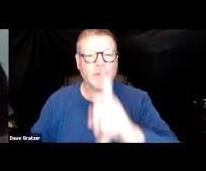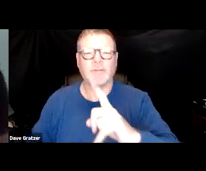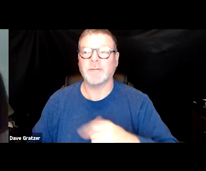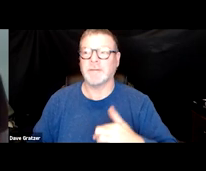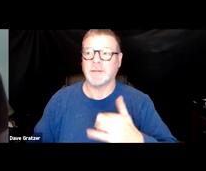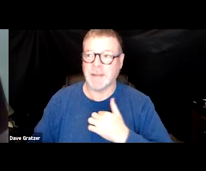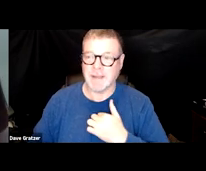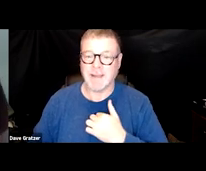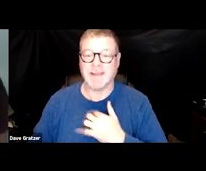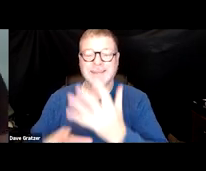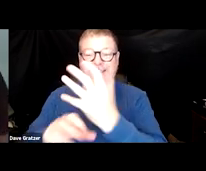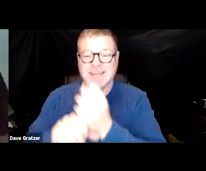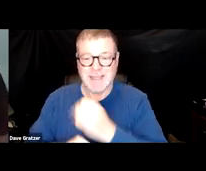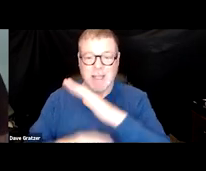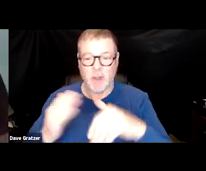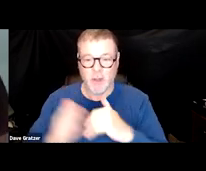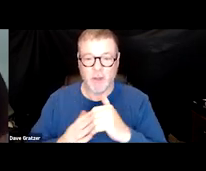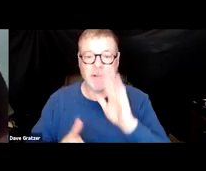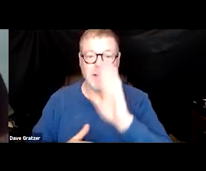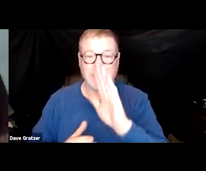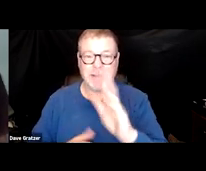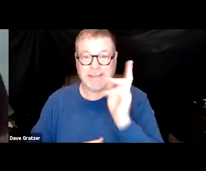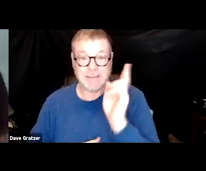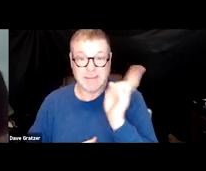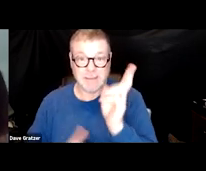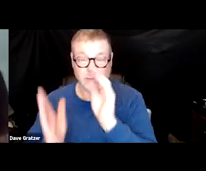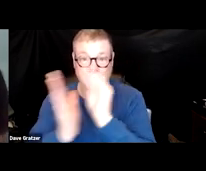fit in his history before COVID,